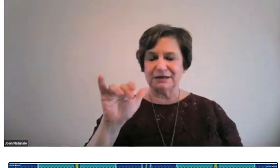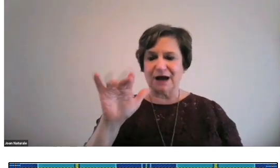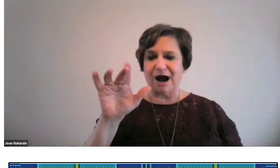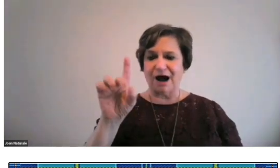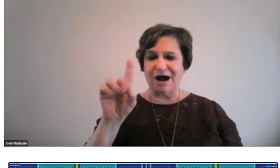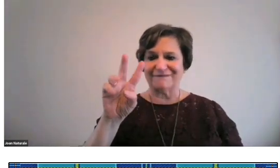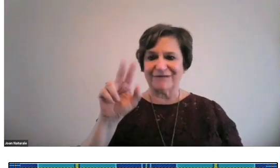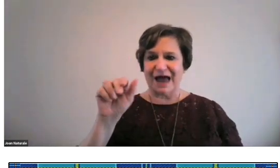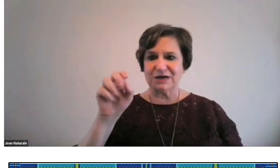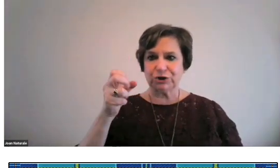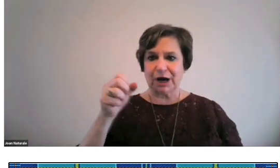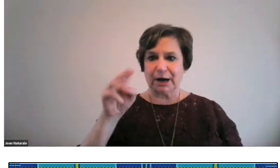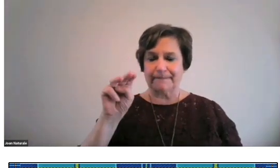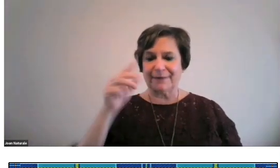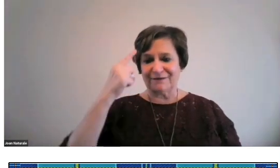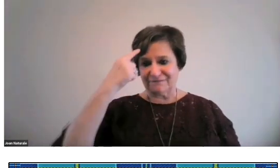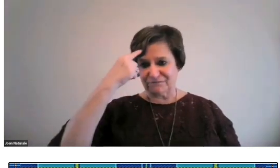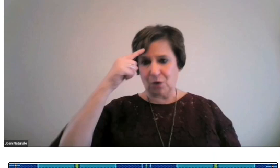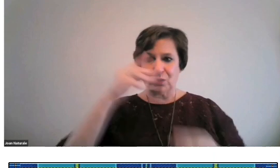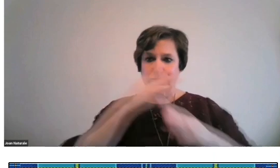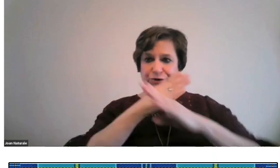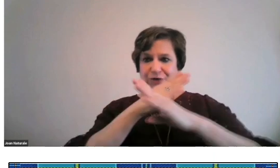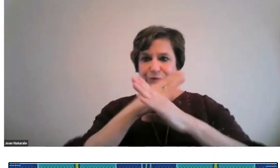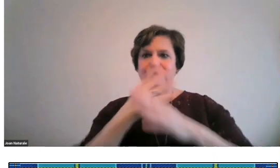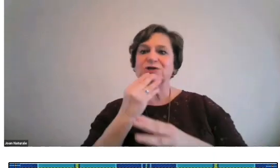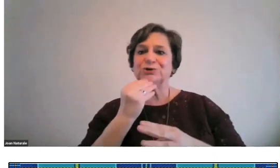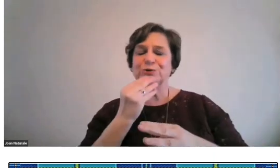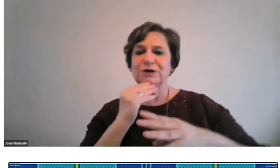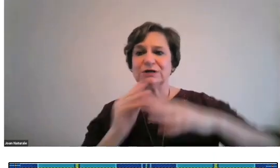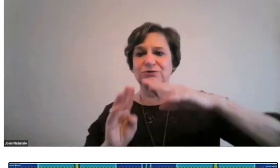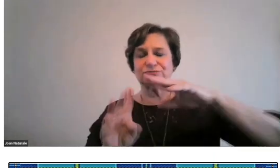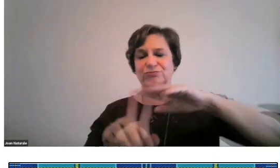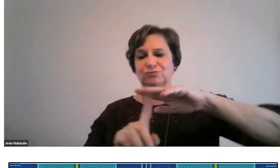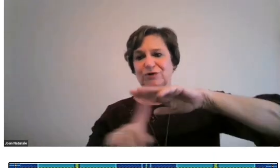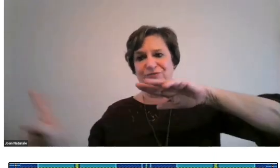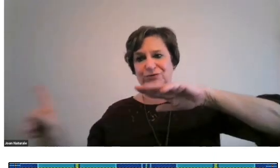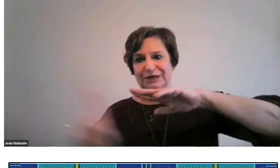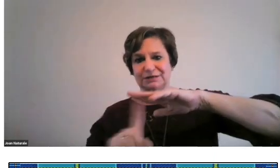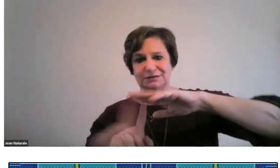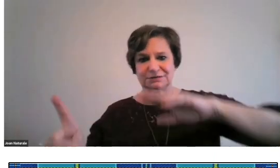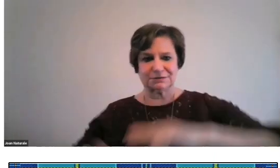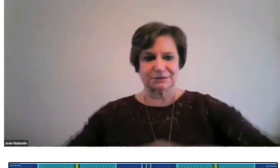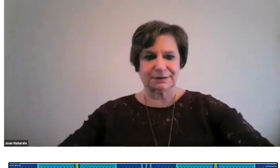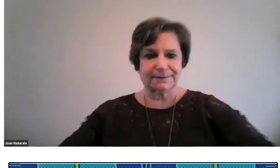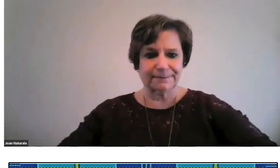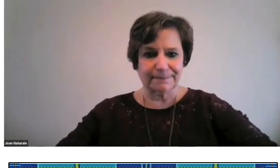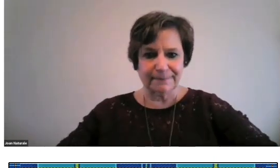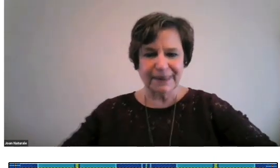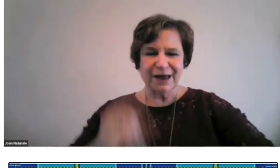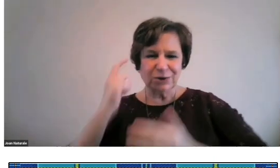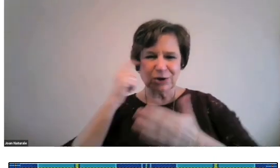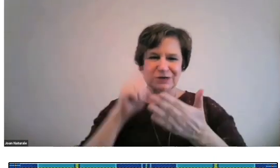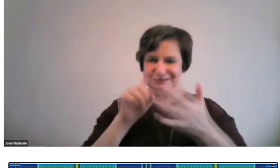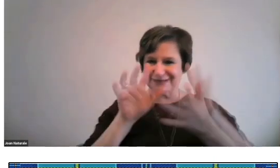She was recognized by Yad Vashem for sheltering Jewish refugees.